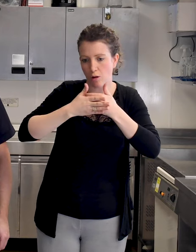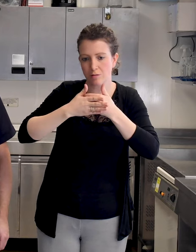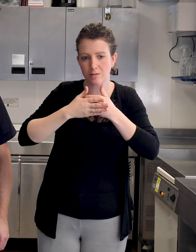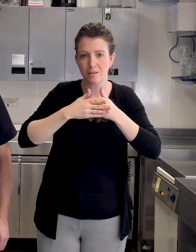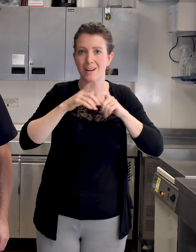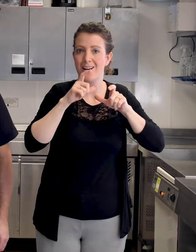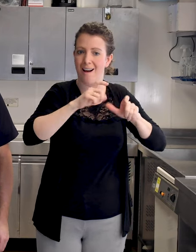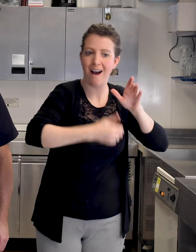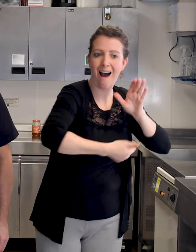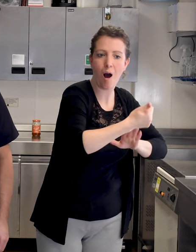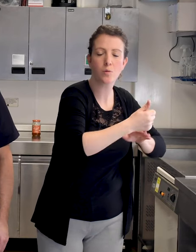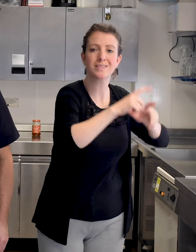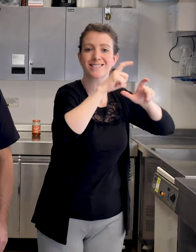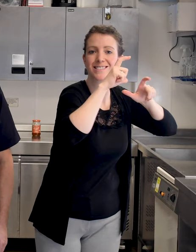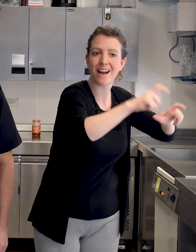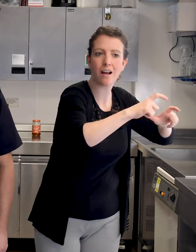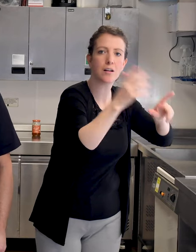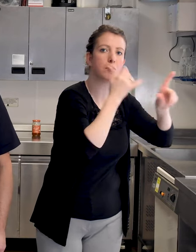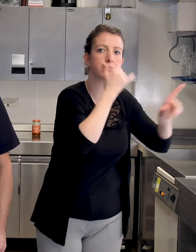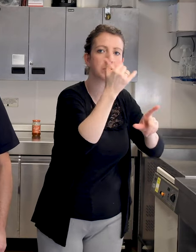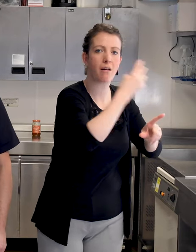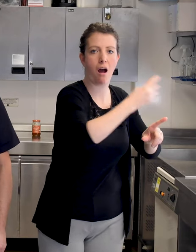dial 9 9 9